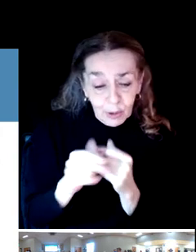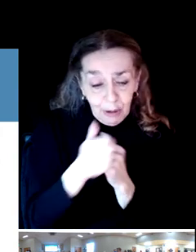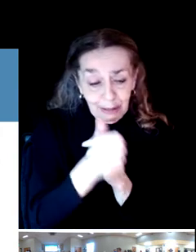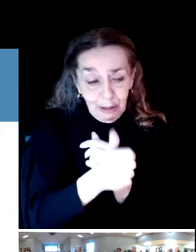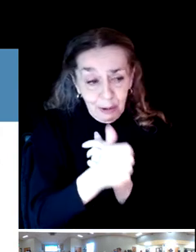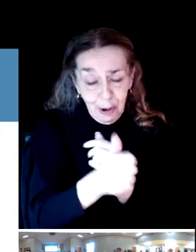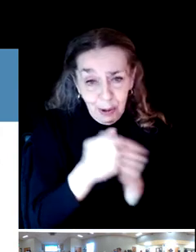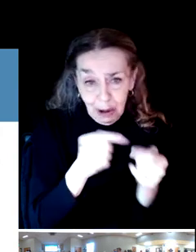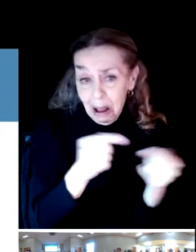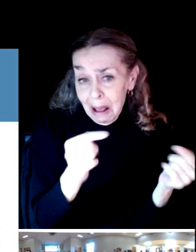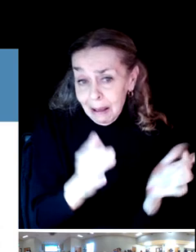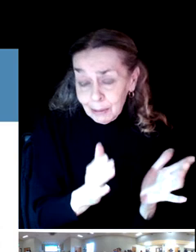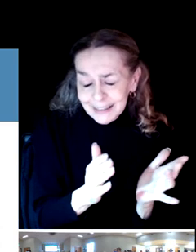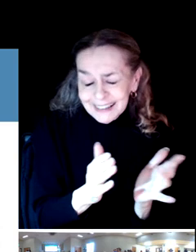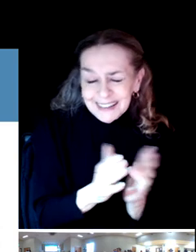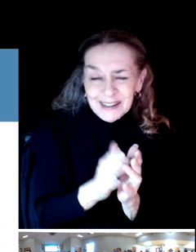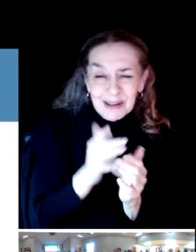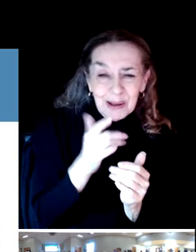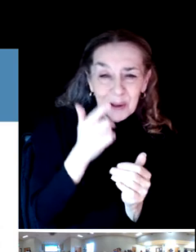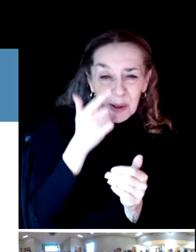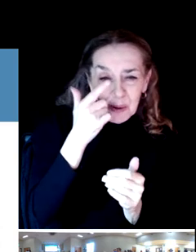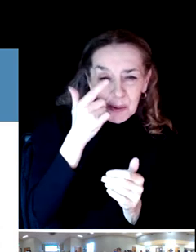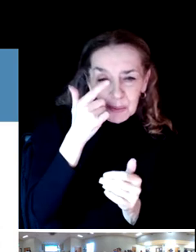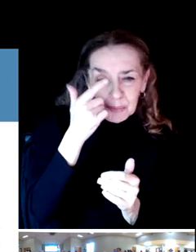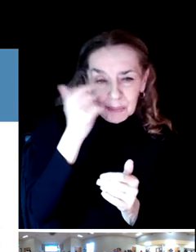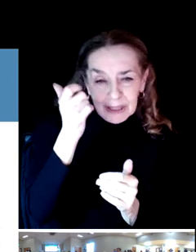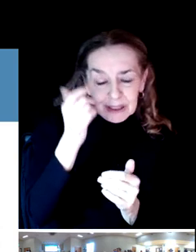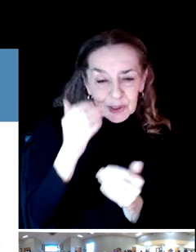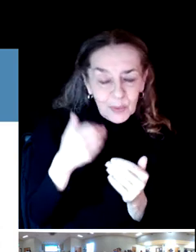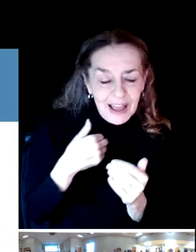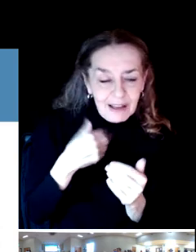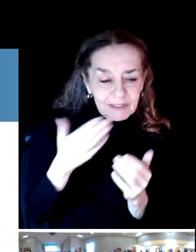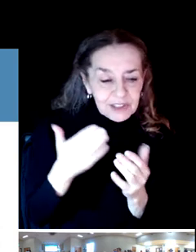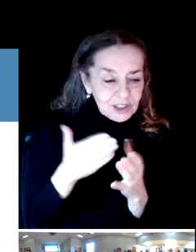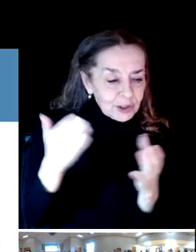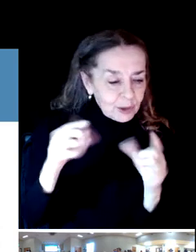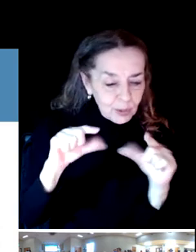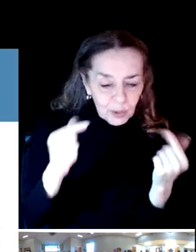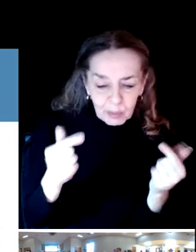such a strong, high quality set of classes and enrichment activities that there's so